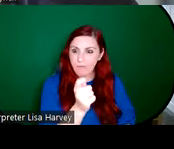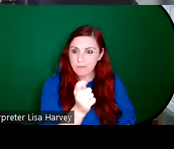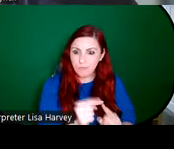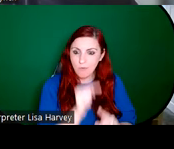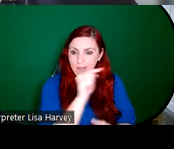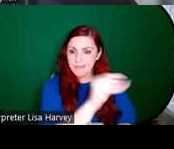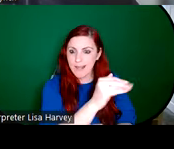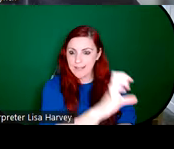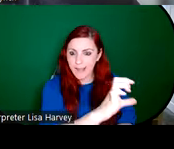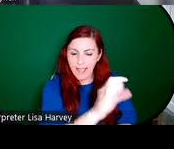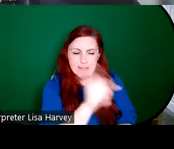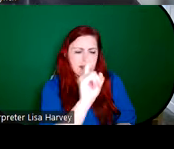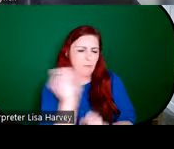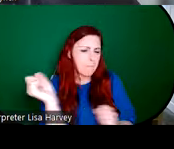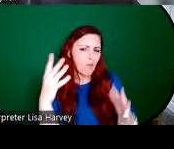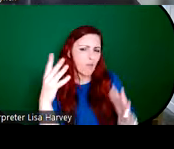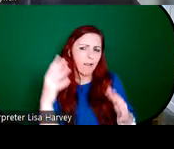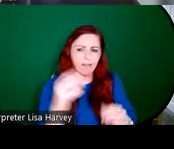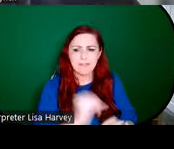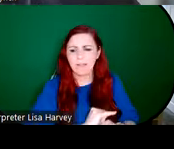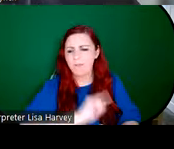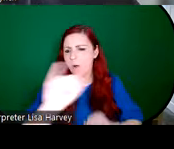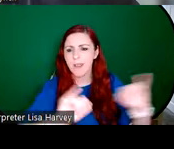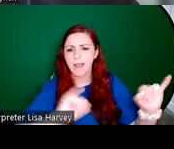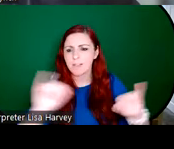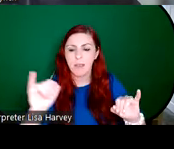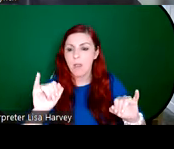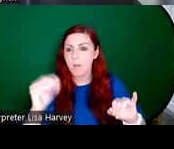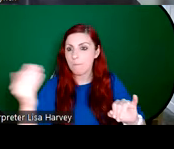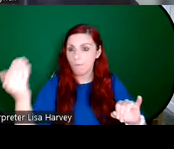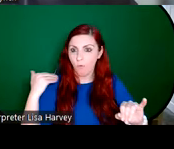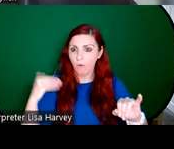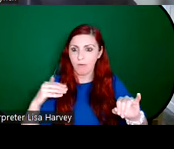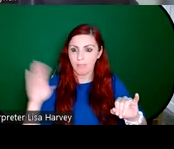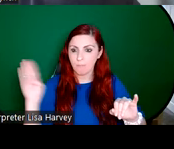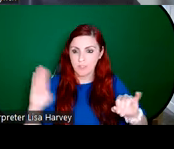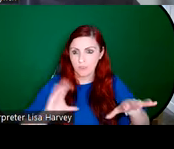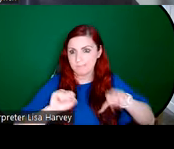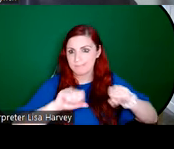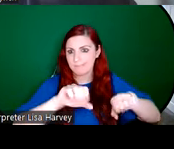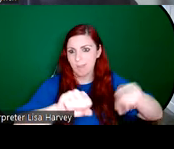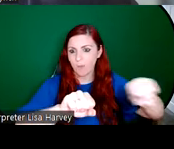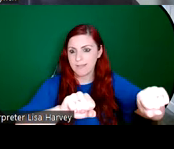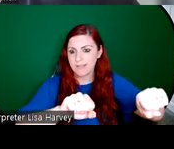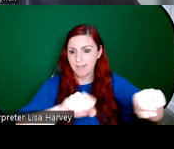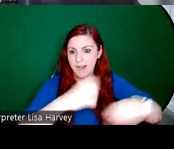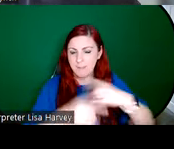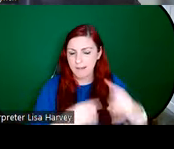faraway lands long before the British Empire has come into come into existence.